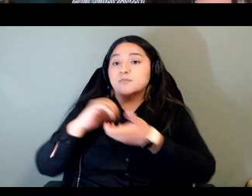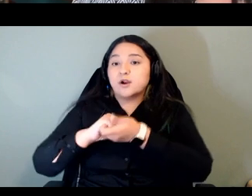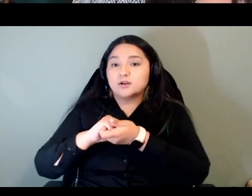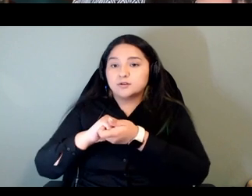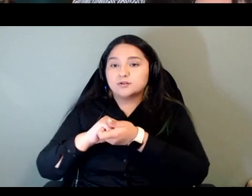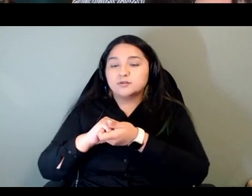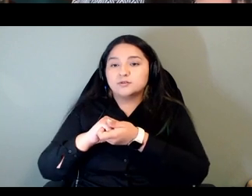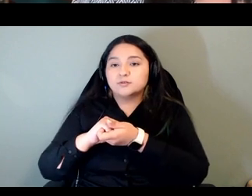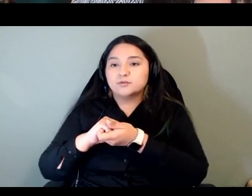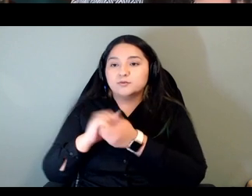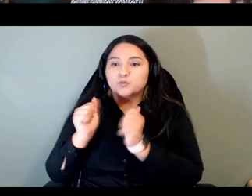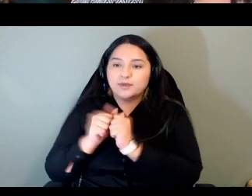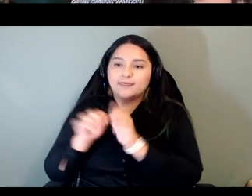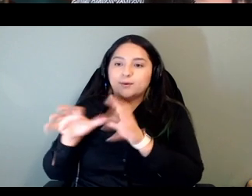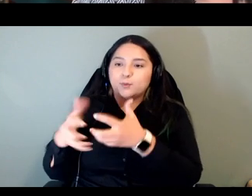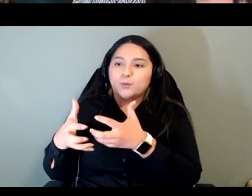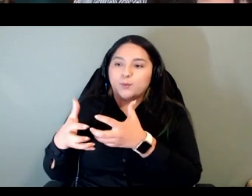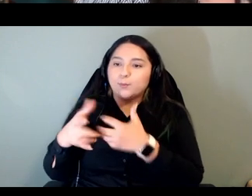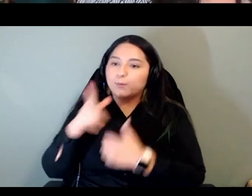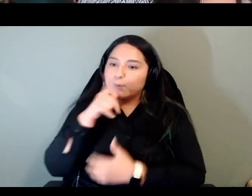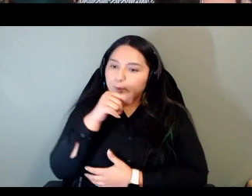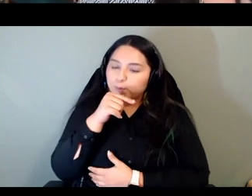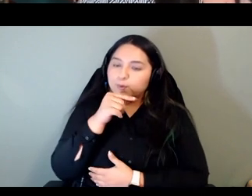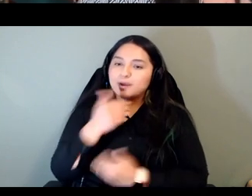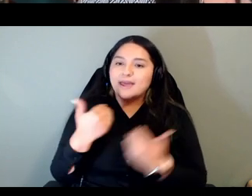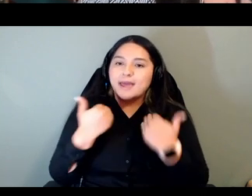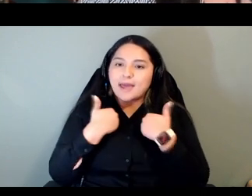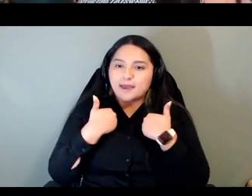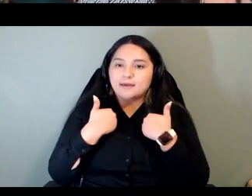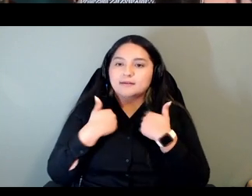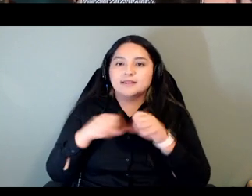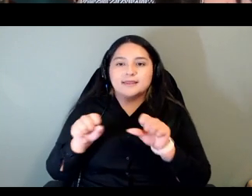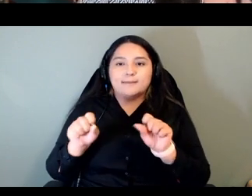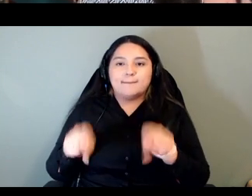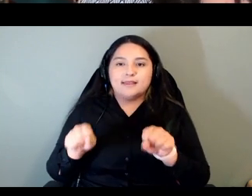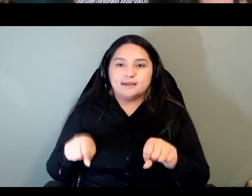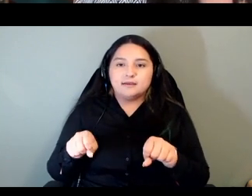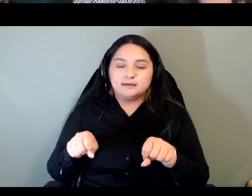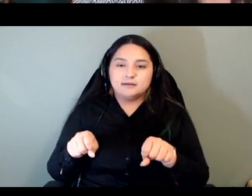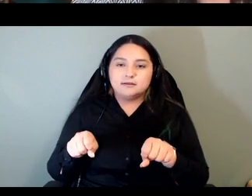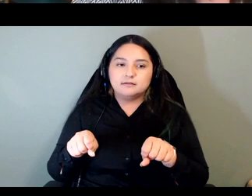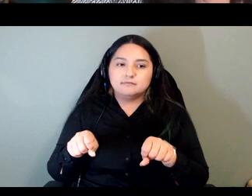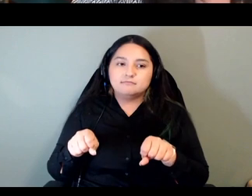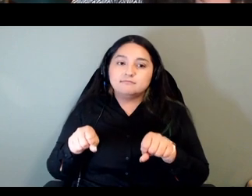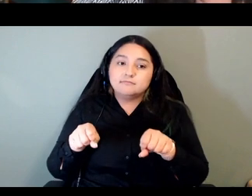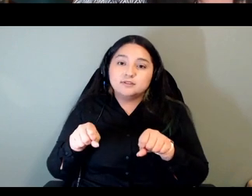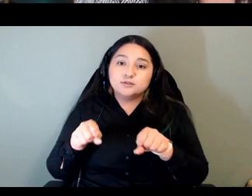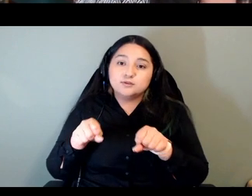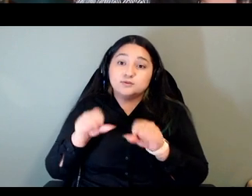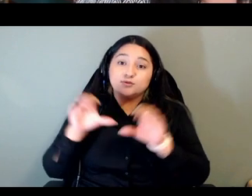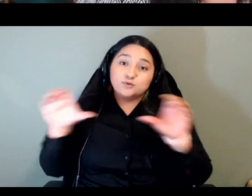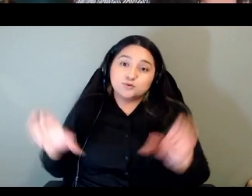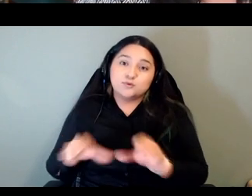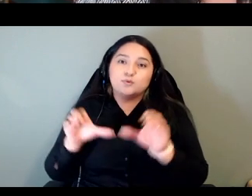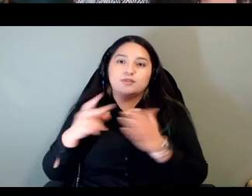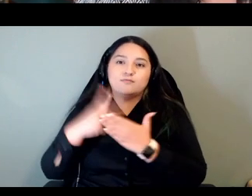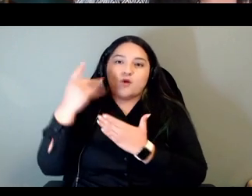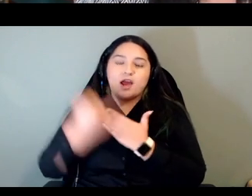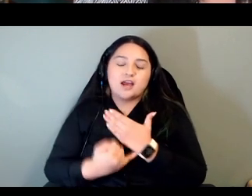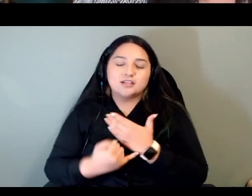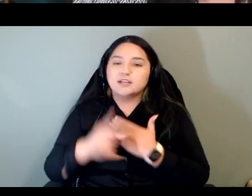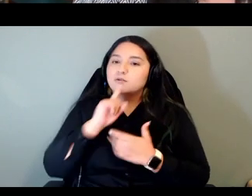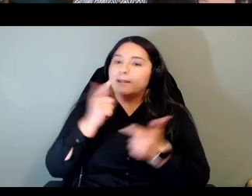the ability to pull off this thing which was so massive in scope and so we made this sort